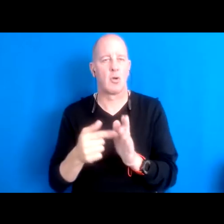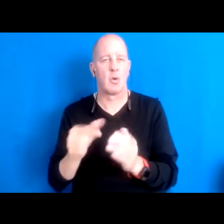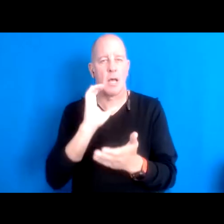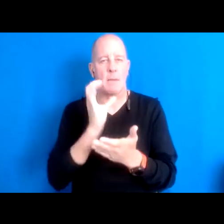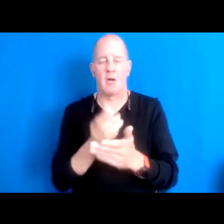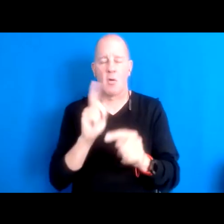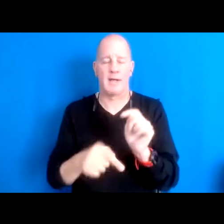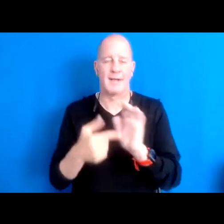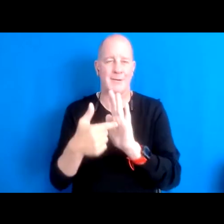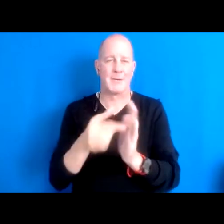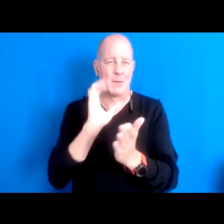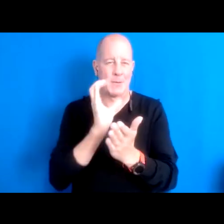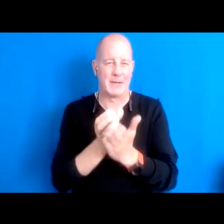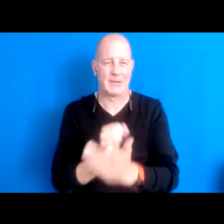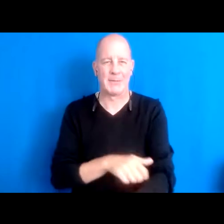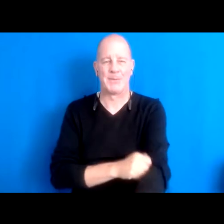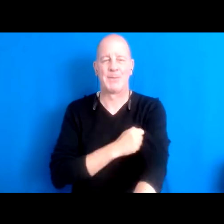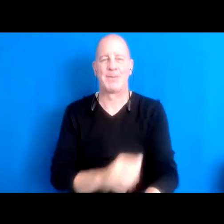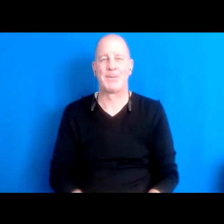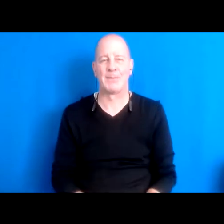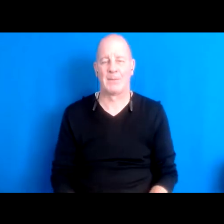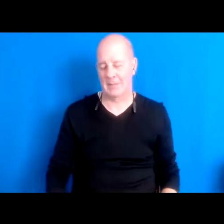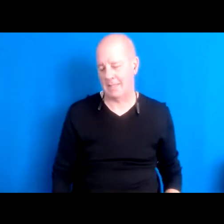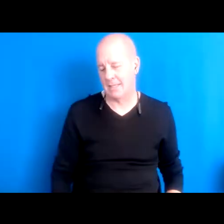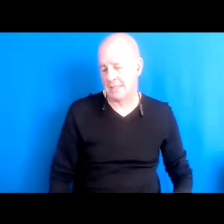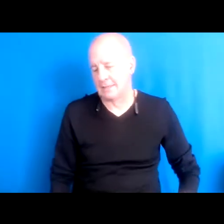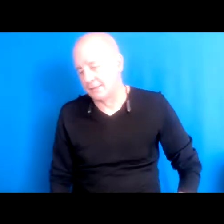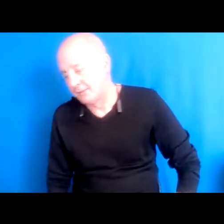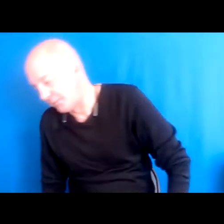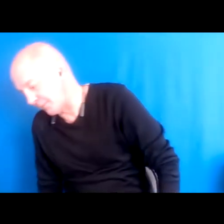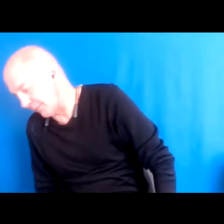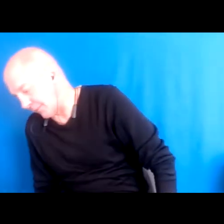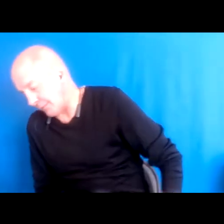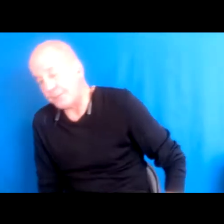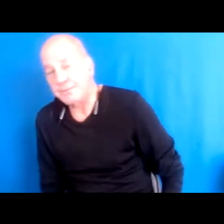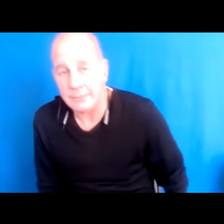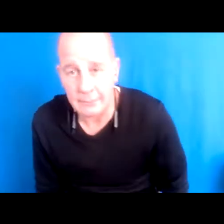15:56:36 And so, what ended up happening is when when blue became indigenous led that